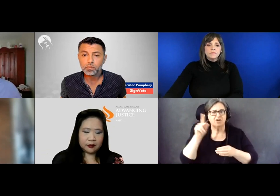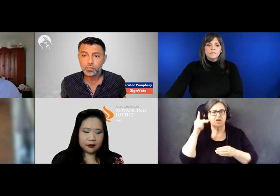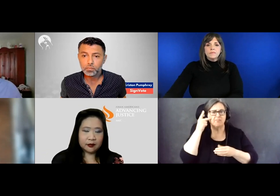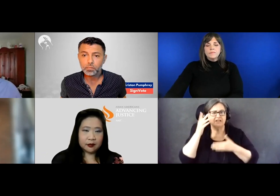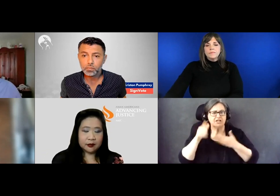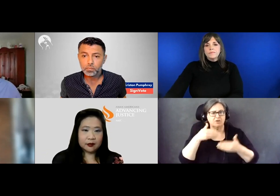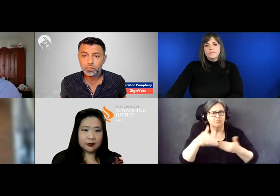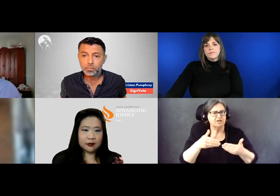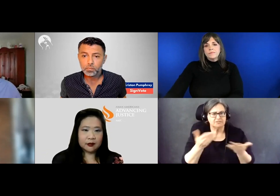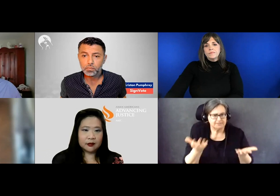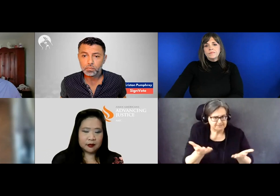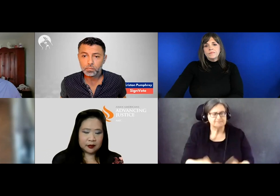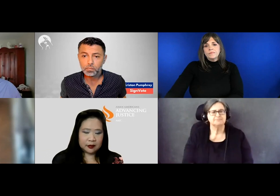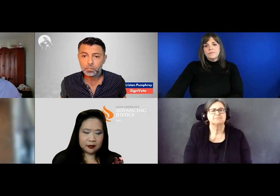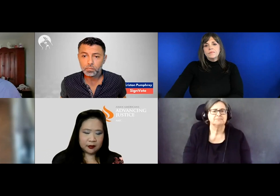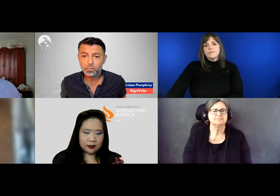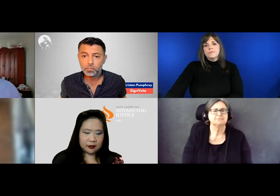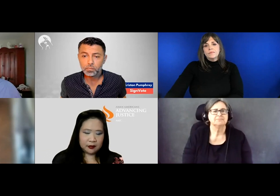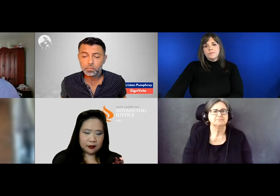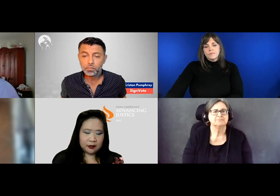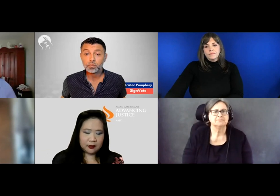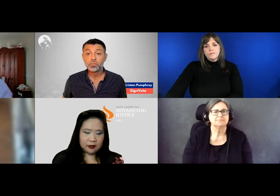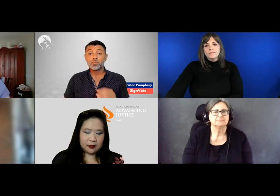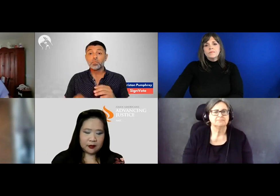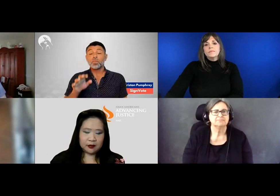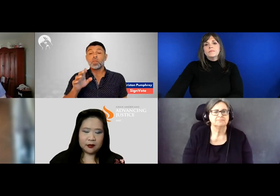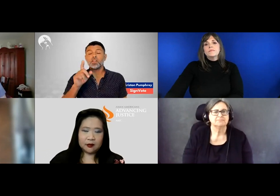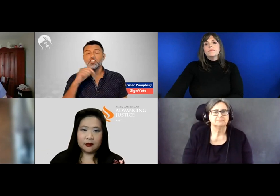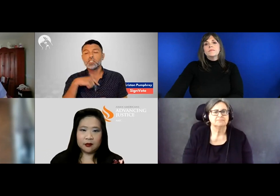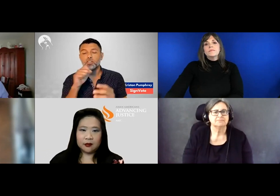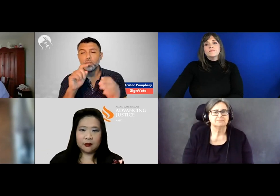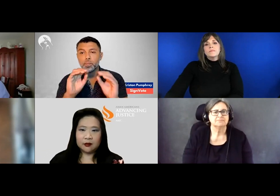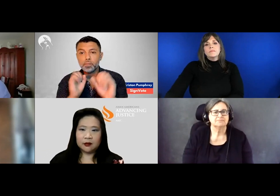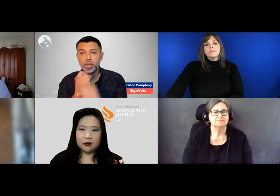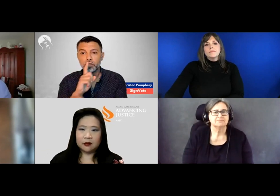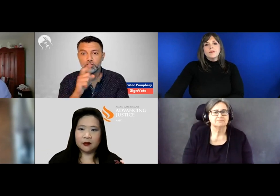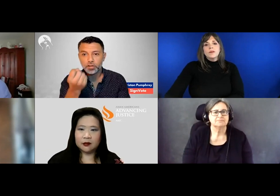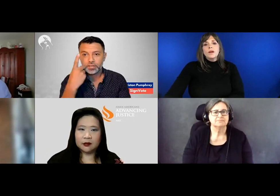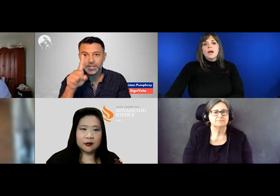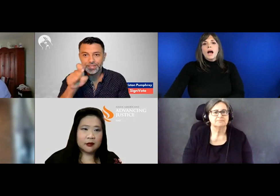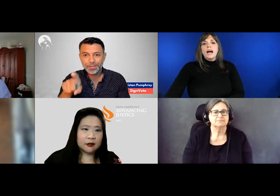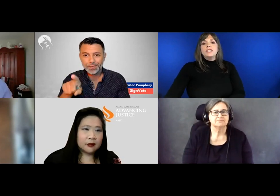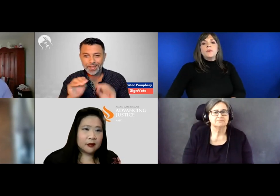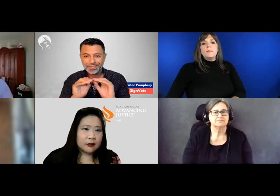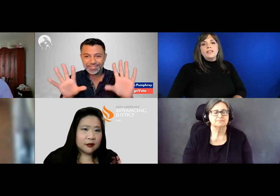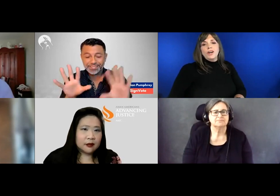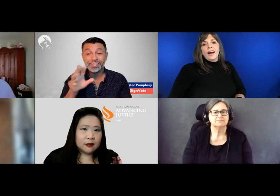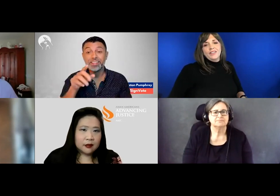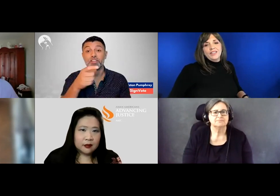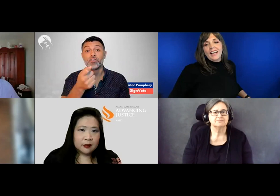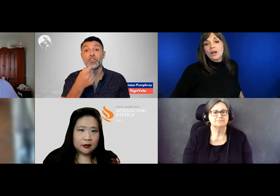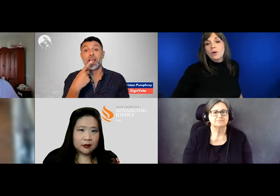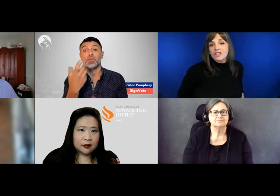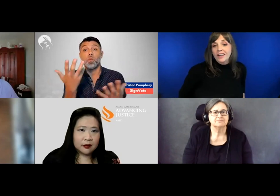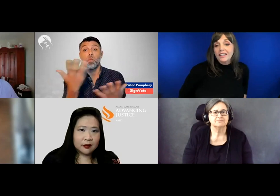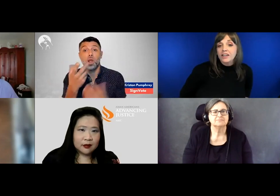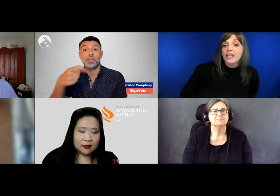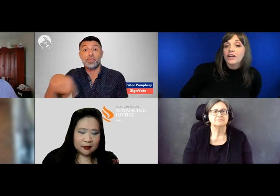I just want to make sure I understand the question clearly.